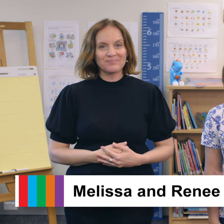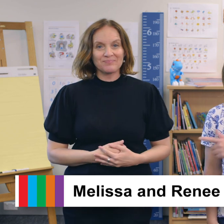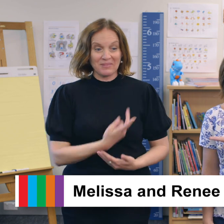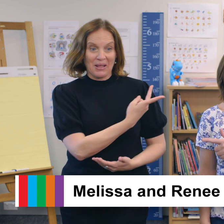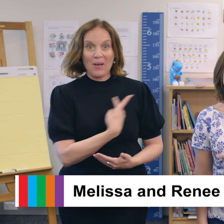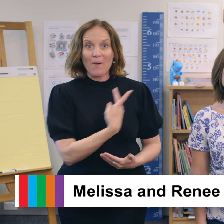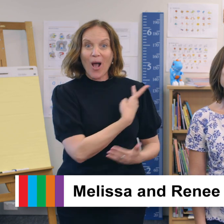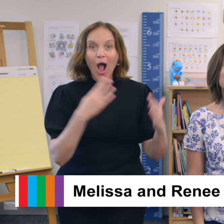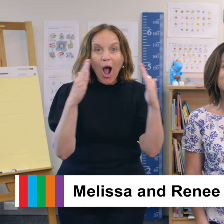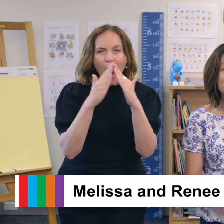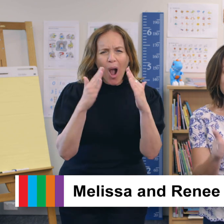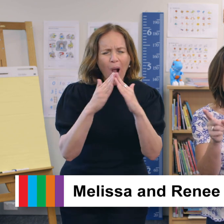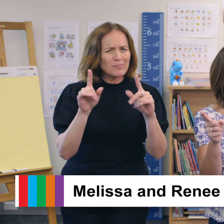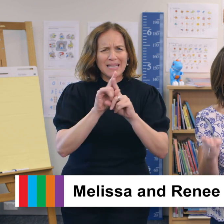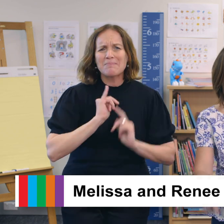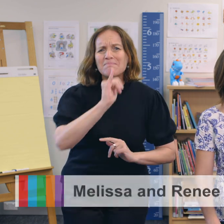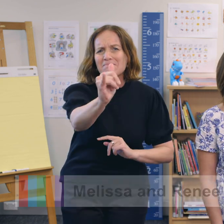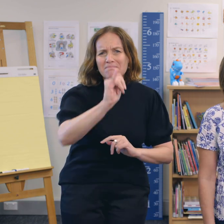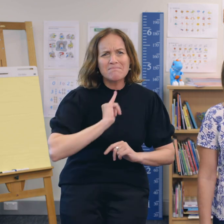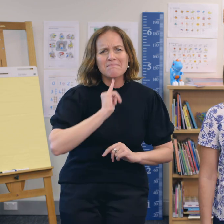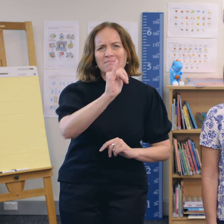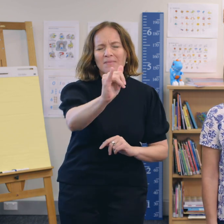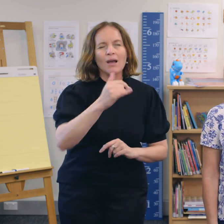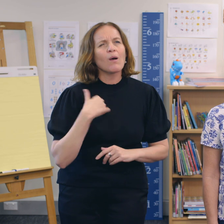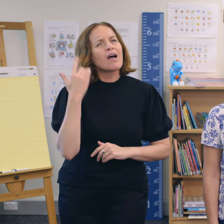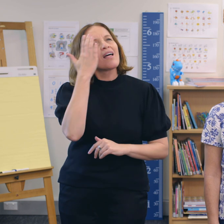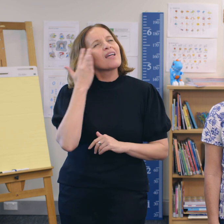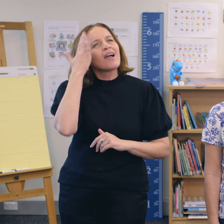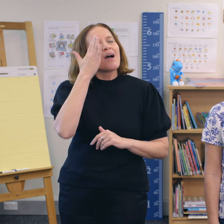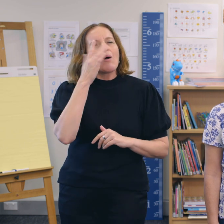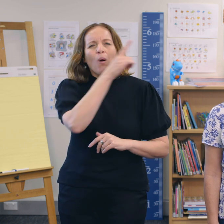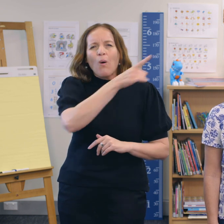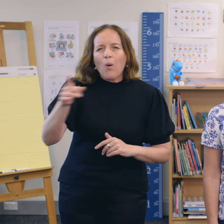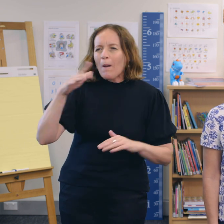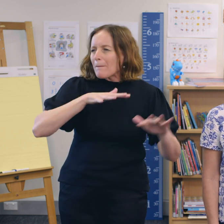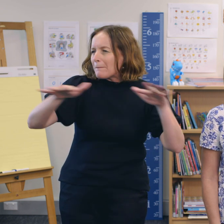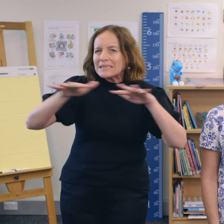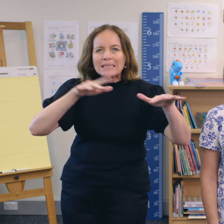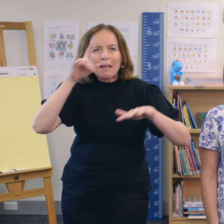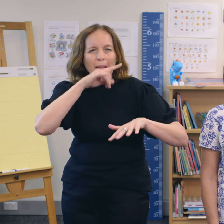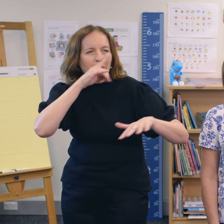We’re at home, just like you, thinking about all the busy people in the community,